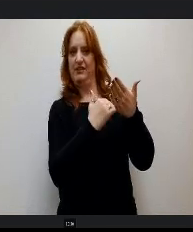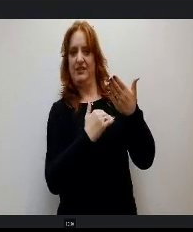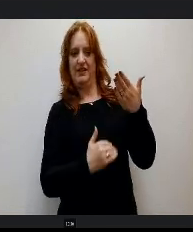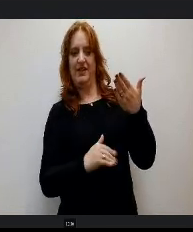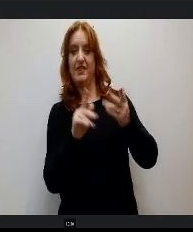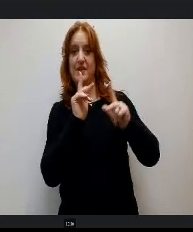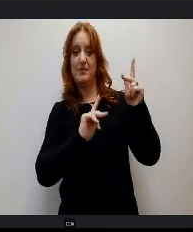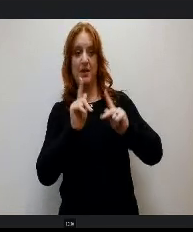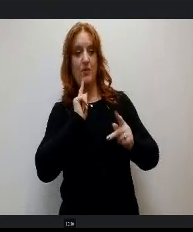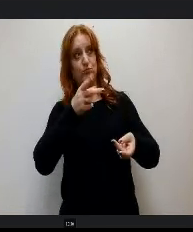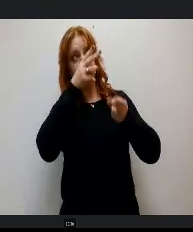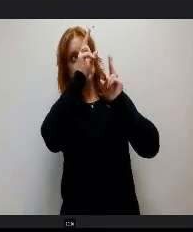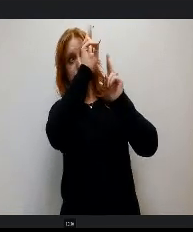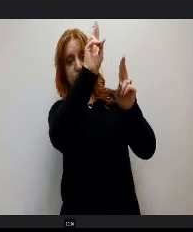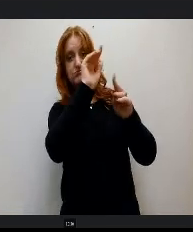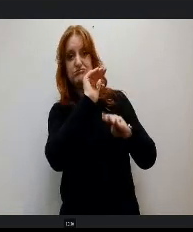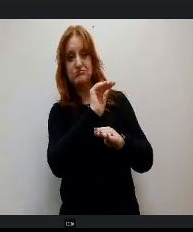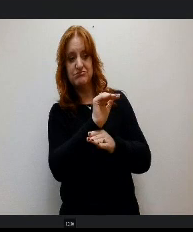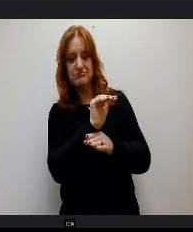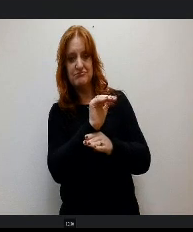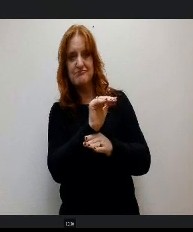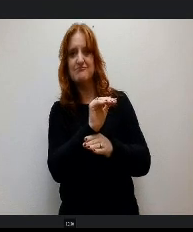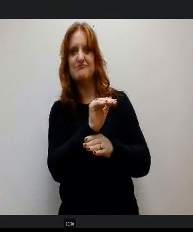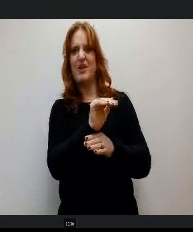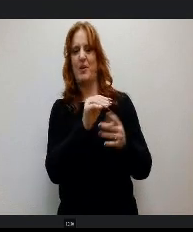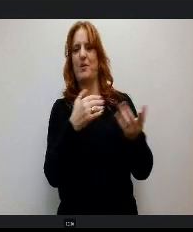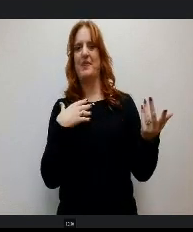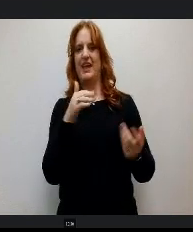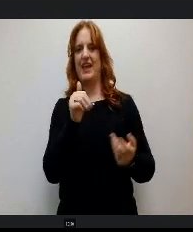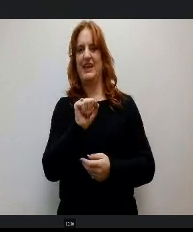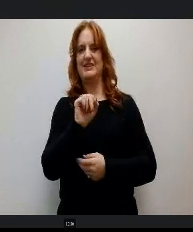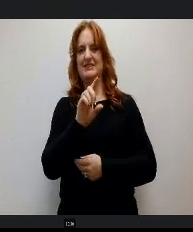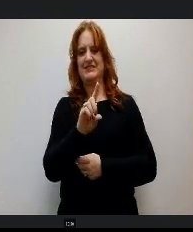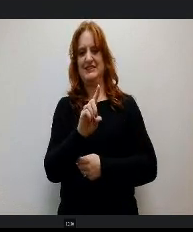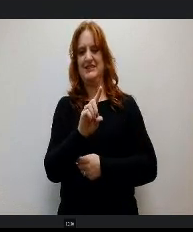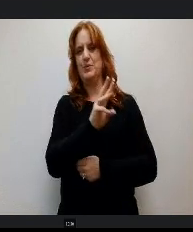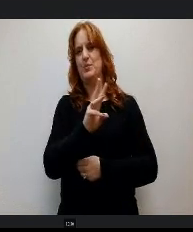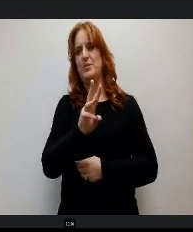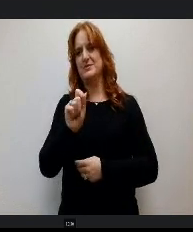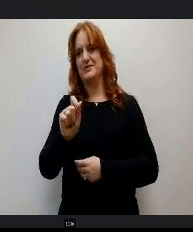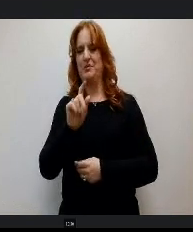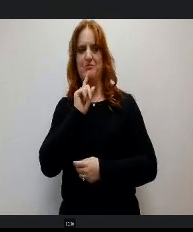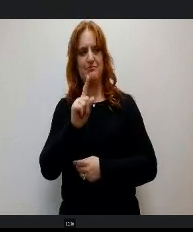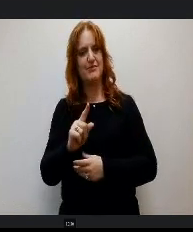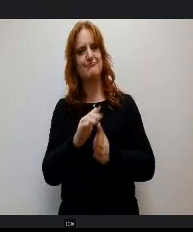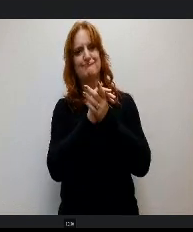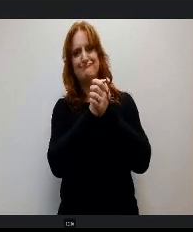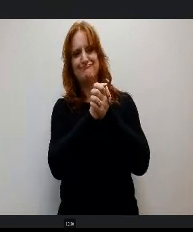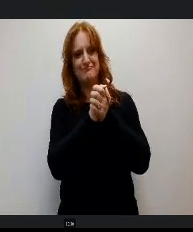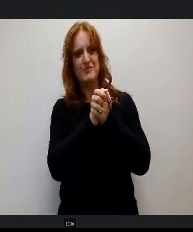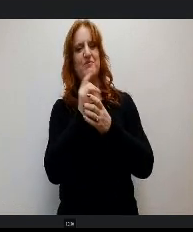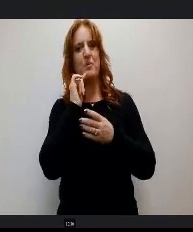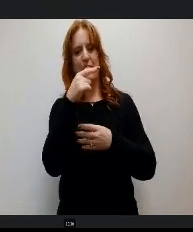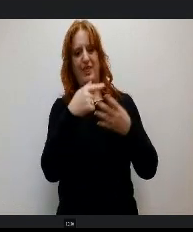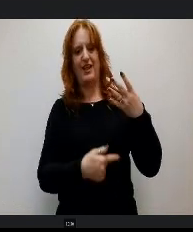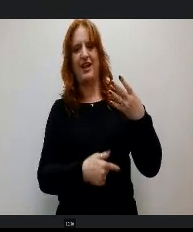who were honored that night are found on our ASD website. So really huge congratulations to them and for their dedication we really.